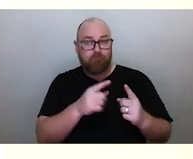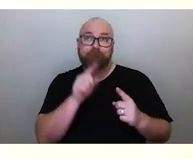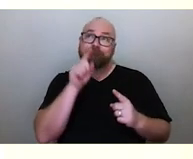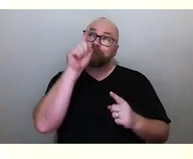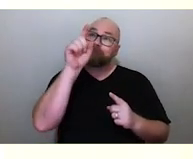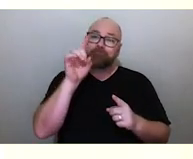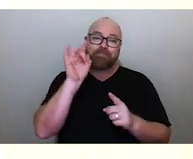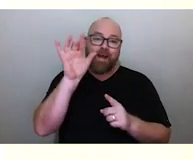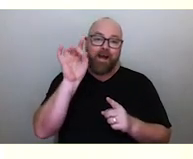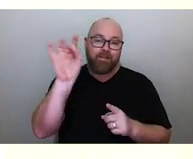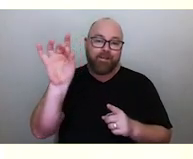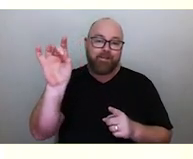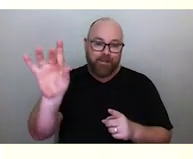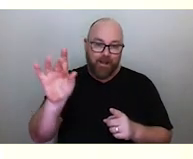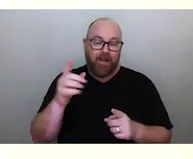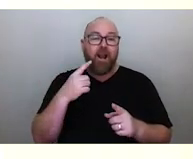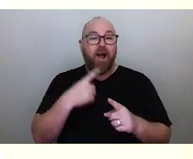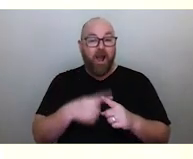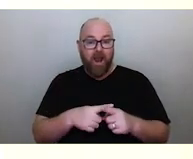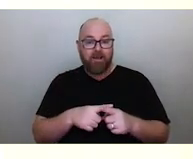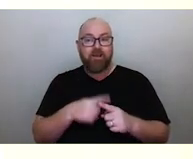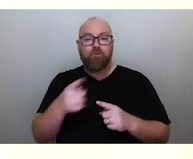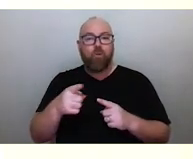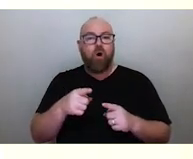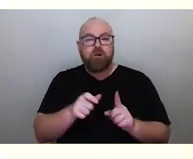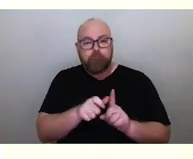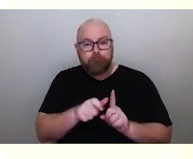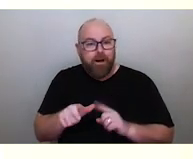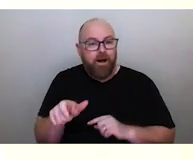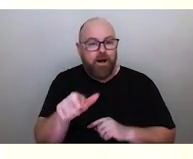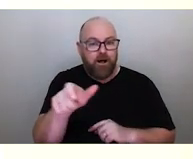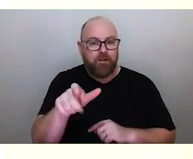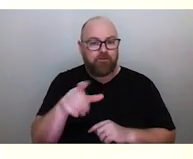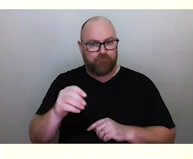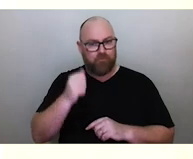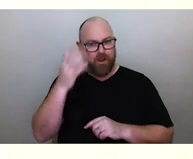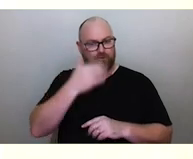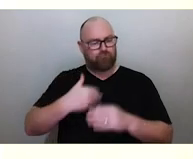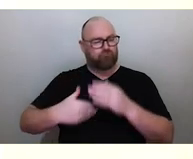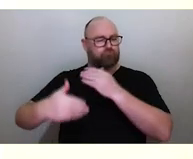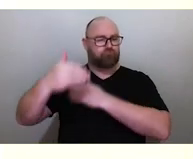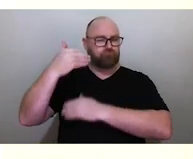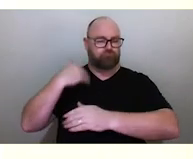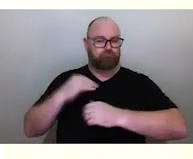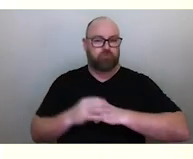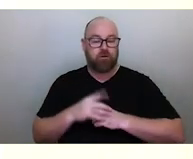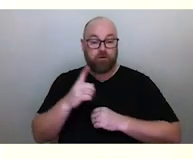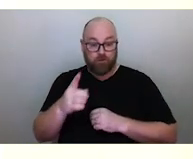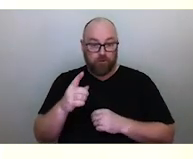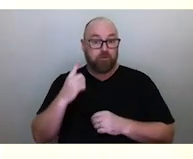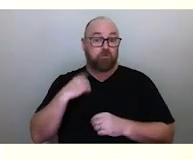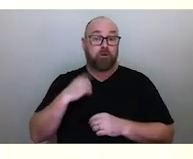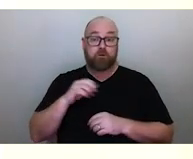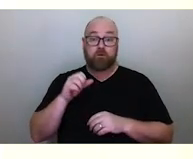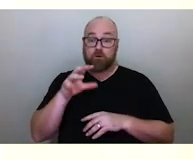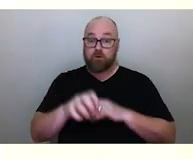these pathways that had been carved out by Aboriginal people for thousands of years. The Colonists would begin going along these same pathways,